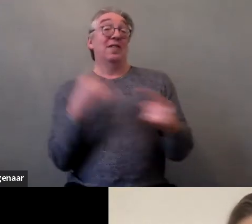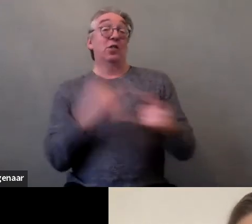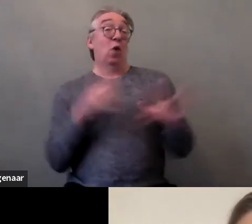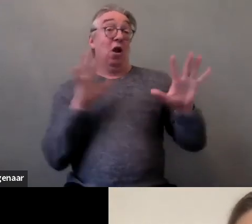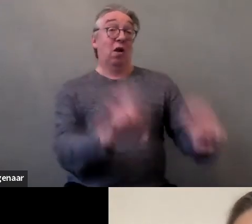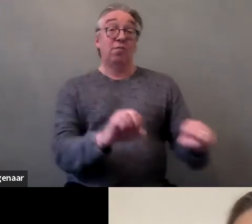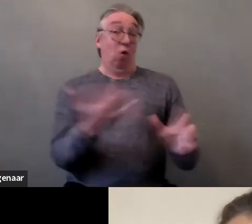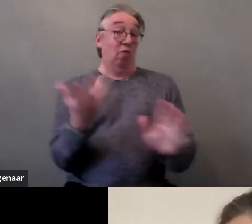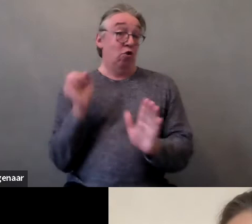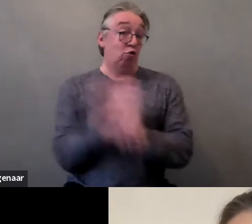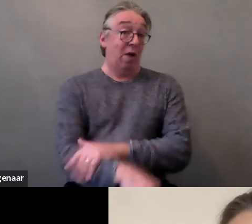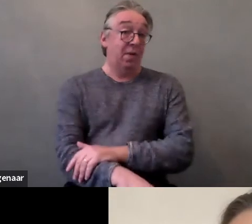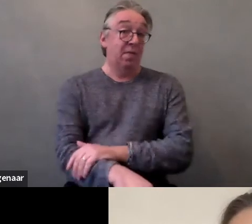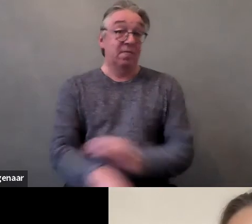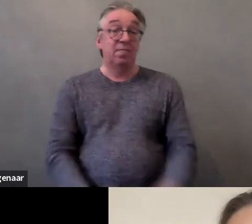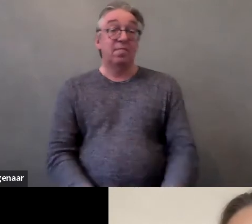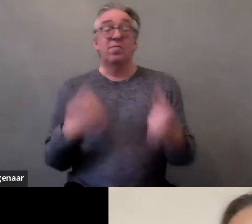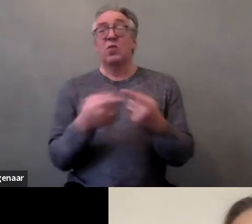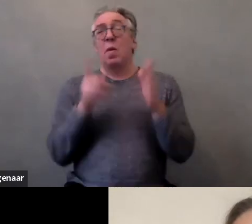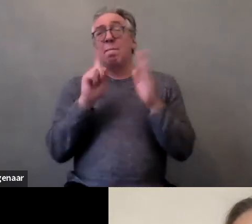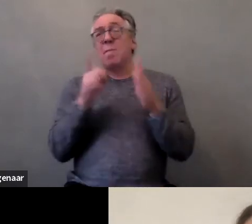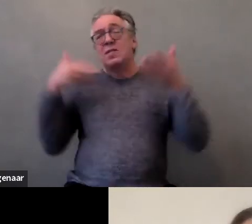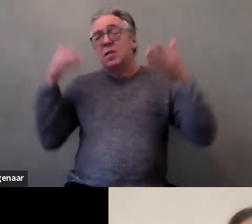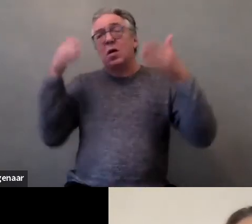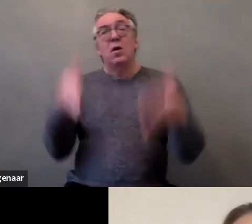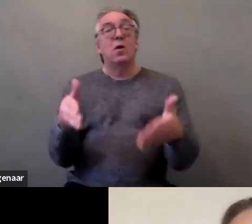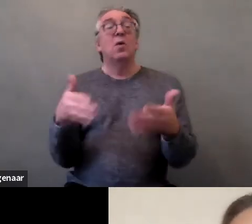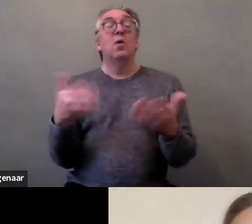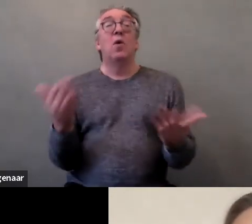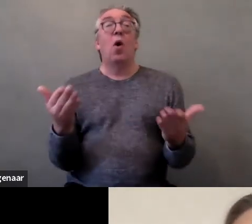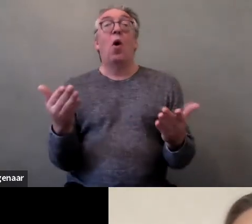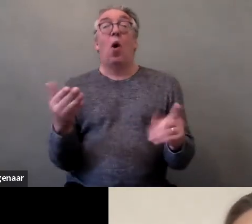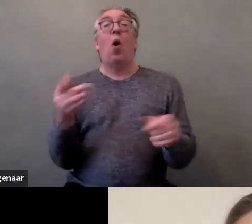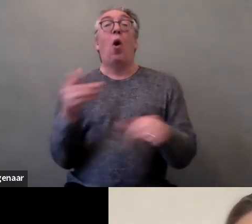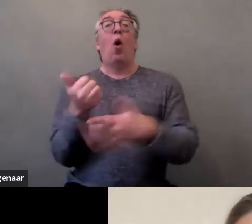There is also to the homophobic and transphobic violence